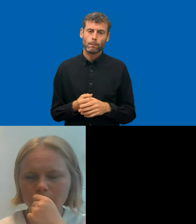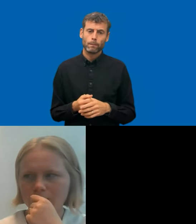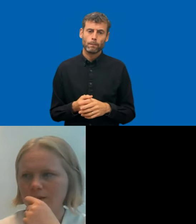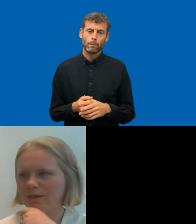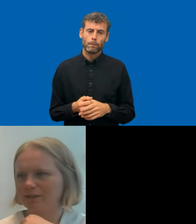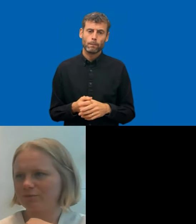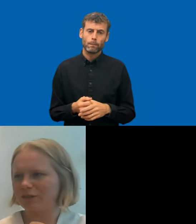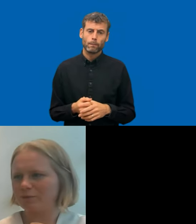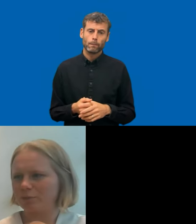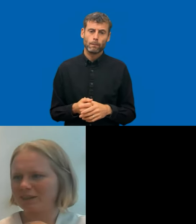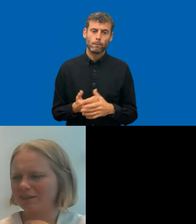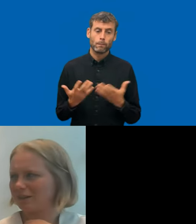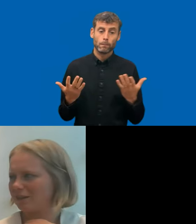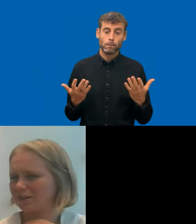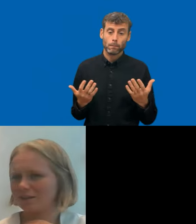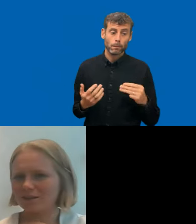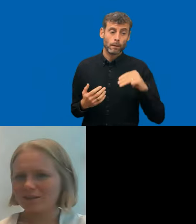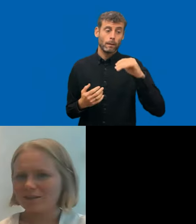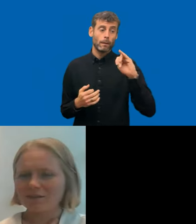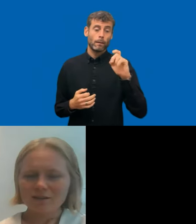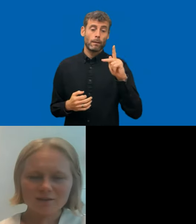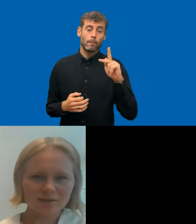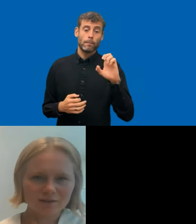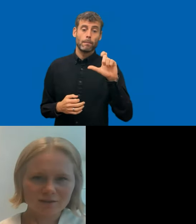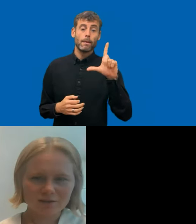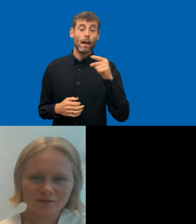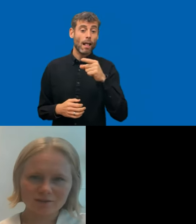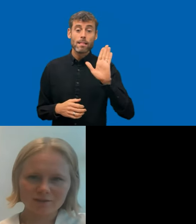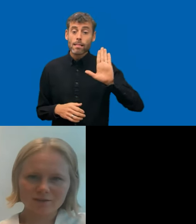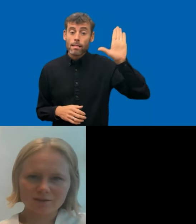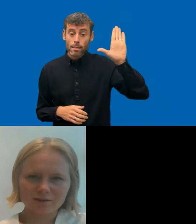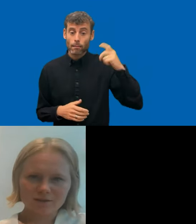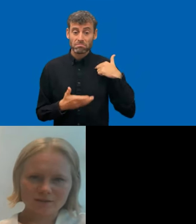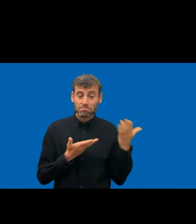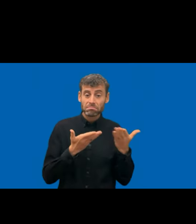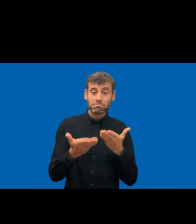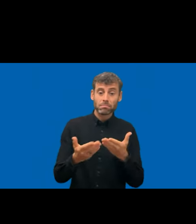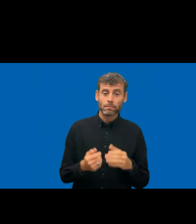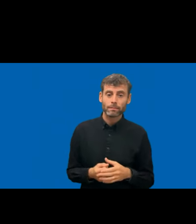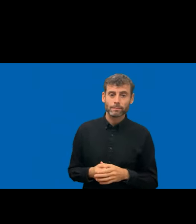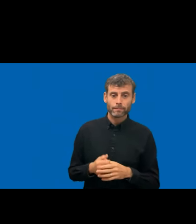Or I will give the floor to Michael because you have raised your hand. If you can try to start with this and then you can say what you wanted to say.